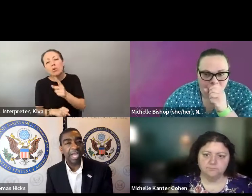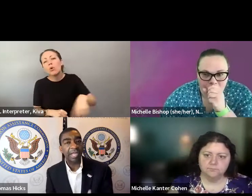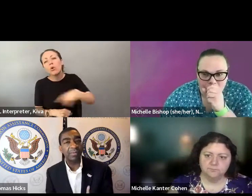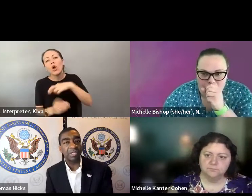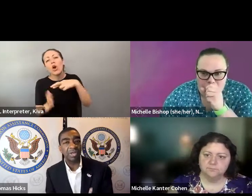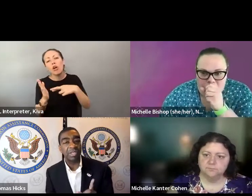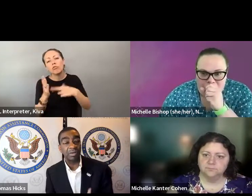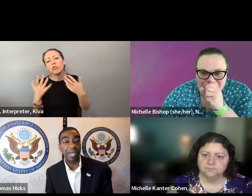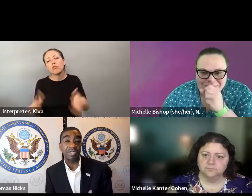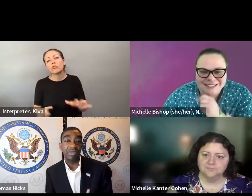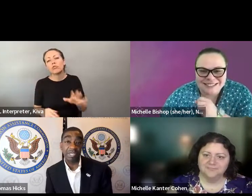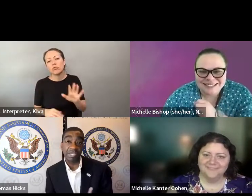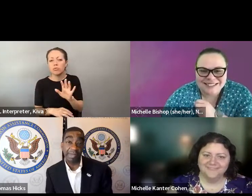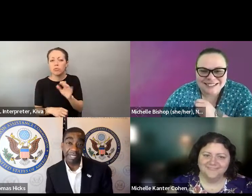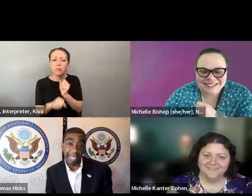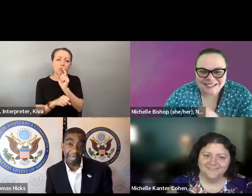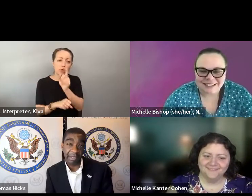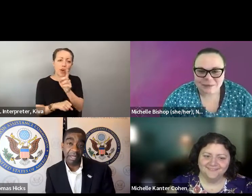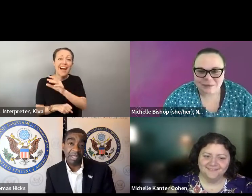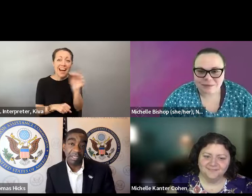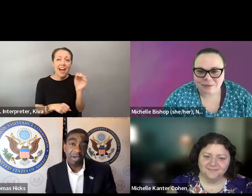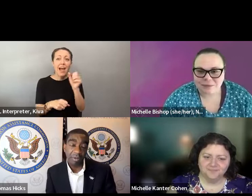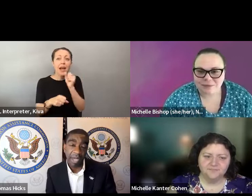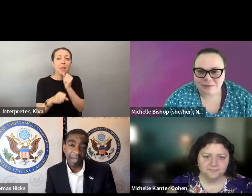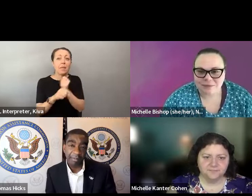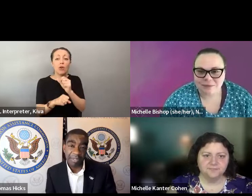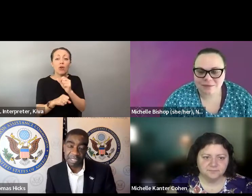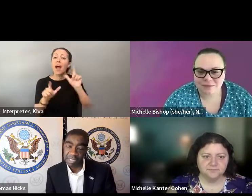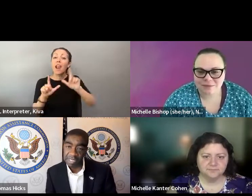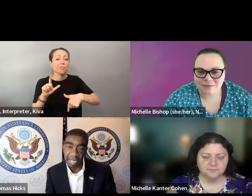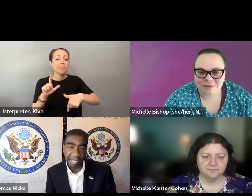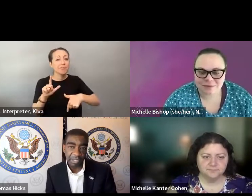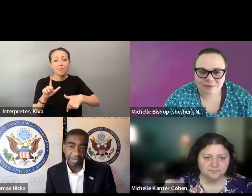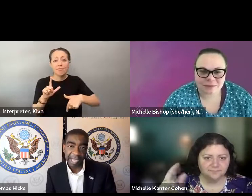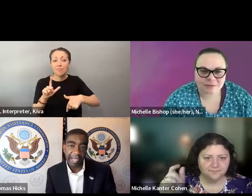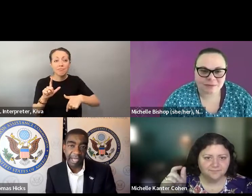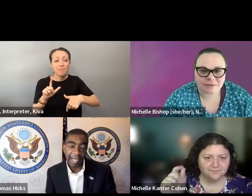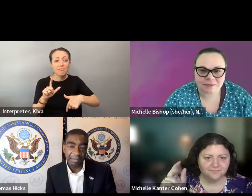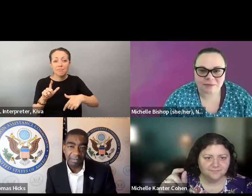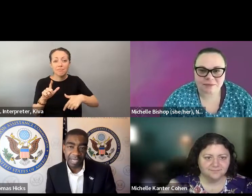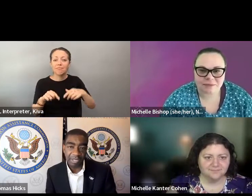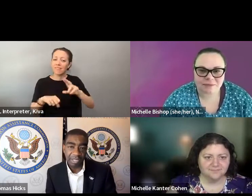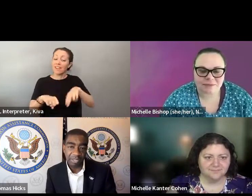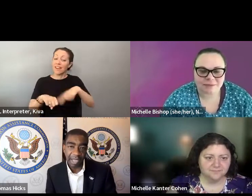was said in the earlier panel, but to ensure that you are registered to vote, but also to check to make sure that But to ensure that you are registered to vote, but also to check, to make sure that you're registration is up to date.